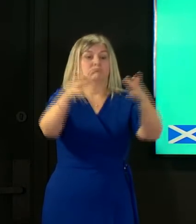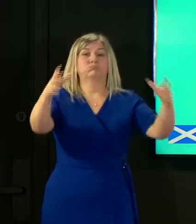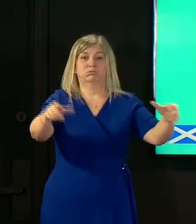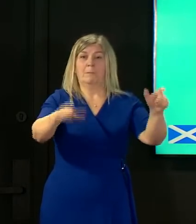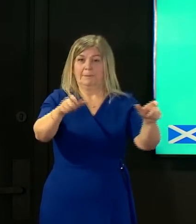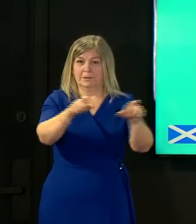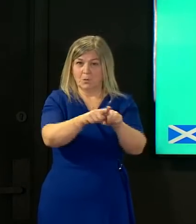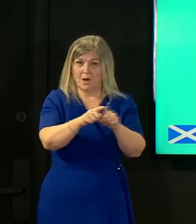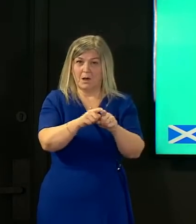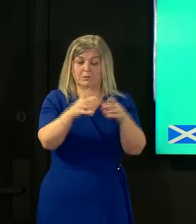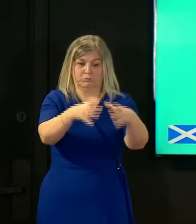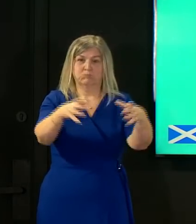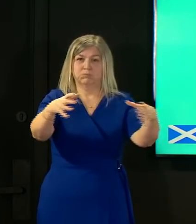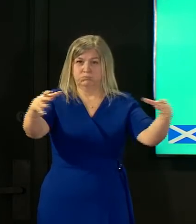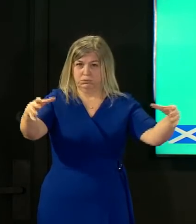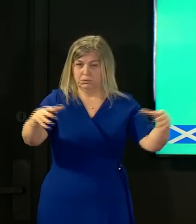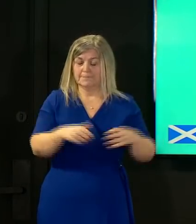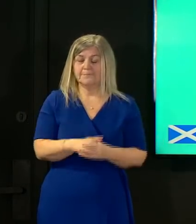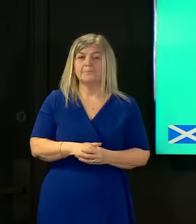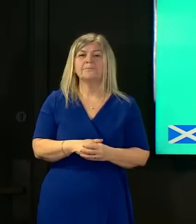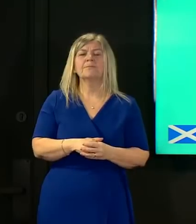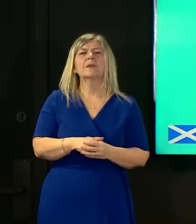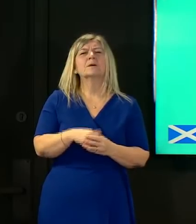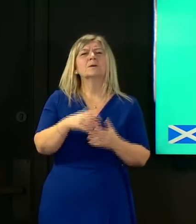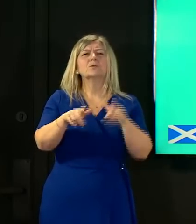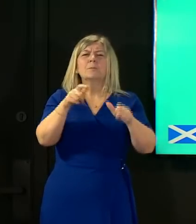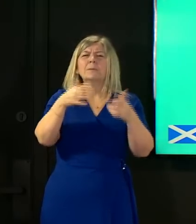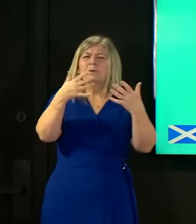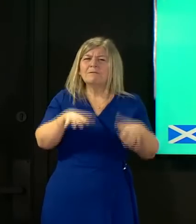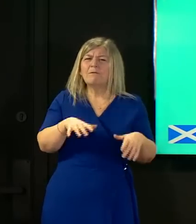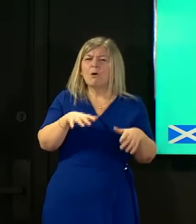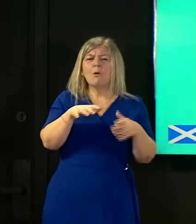overall contact tracing are the passengers on the flight from london to aberdeen that